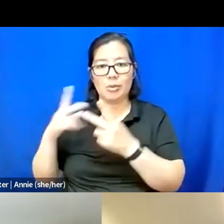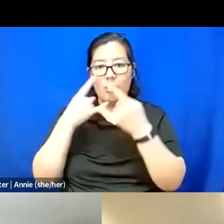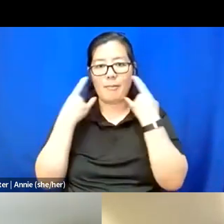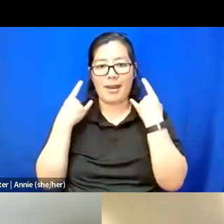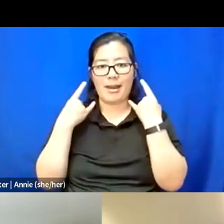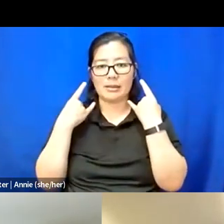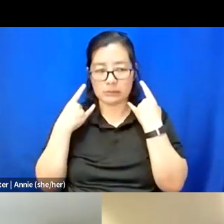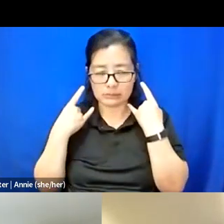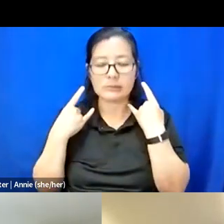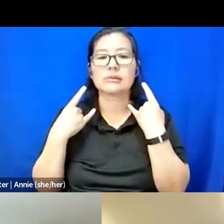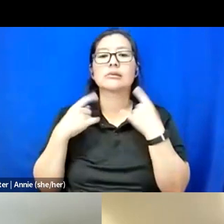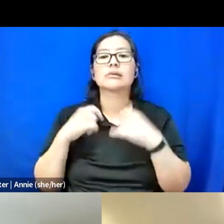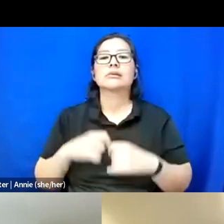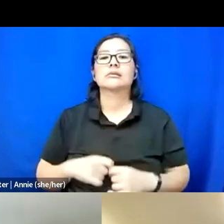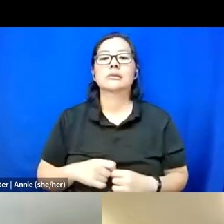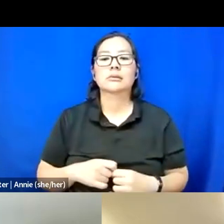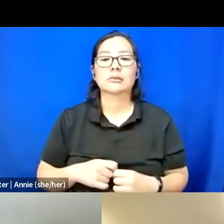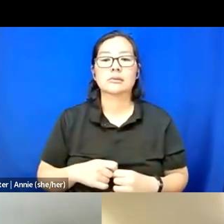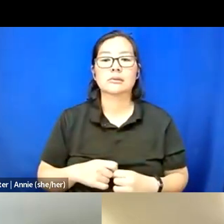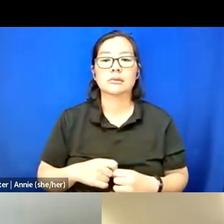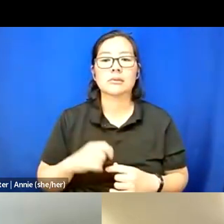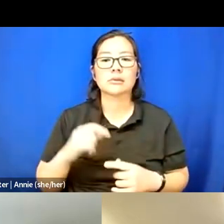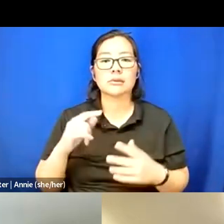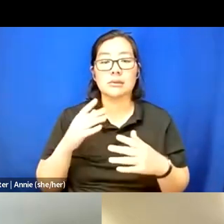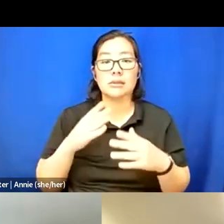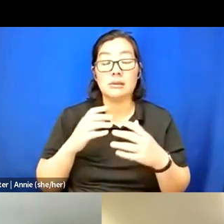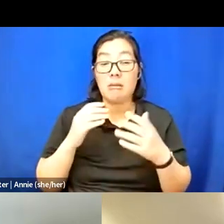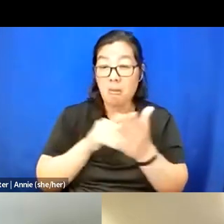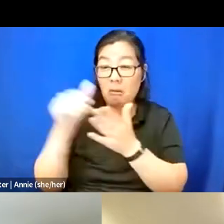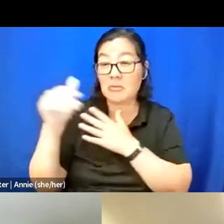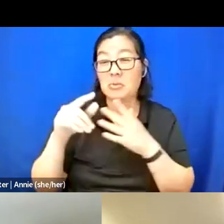And yeah, a lot of those things aren't taken into consideration.